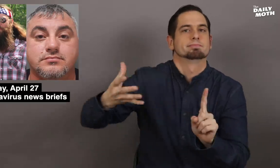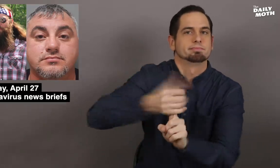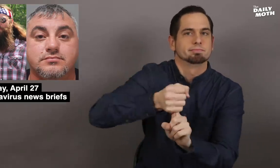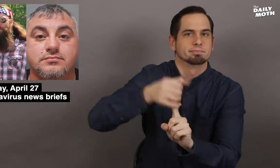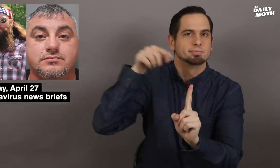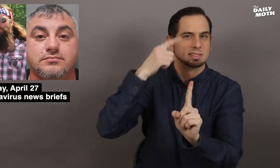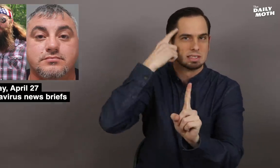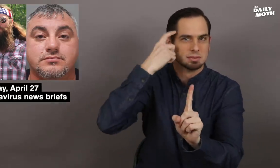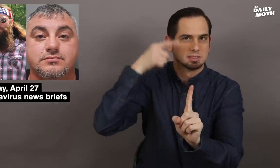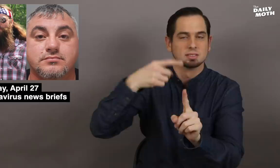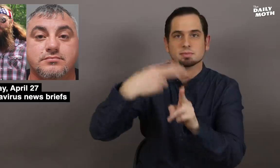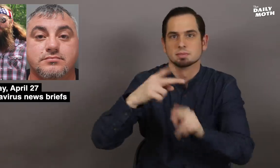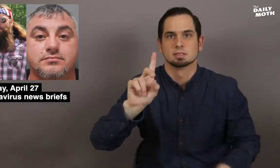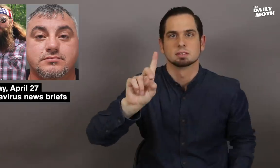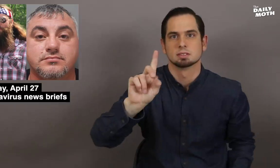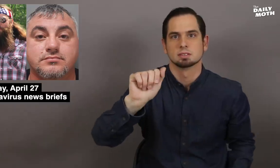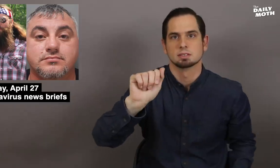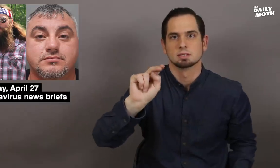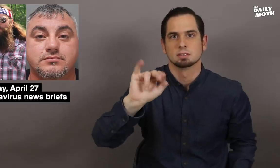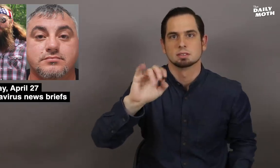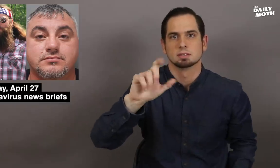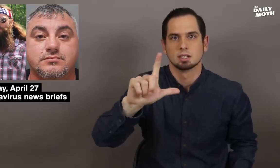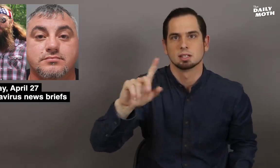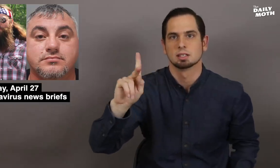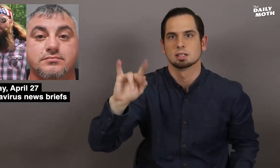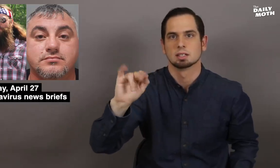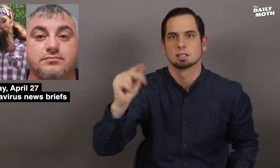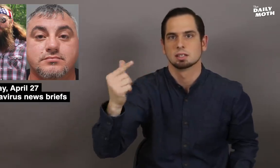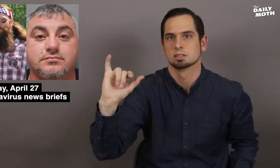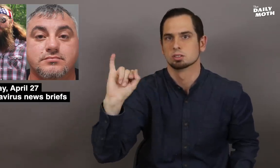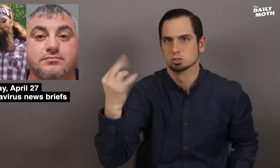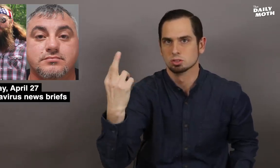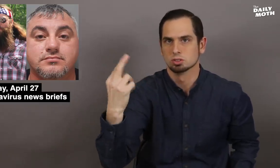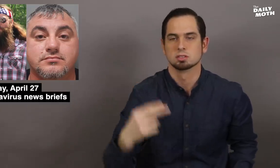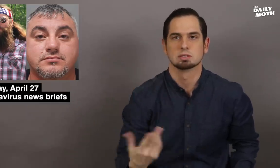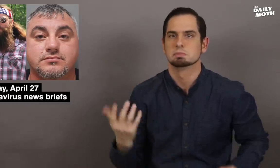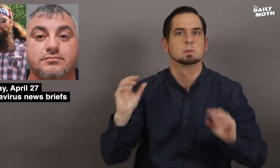A suspect was arrested - Daniel King, Jr.